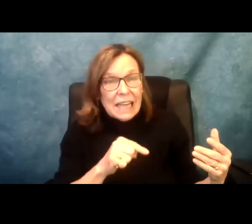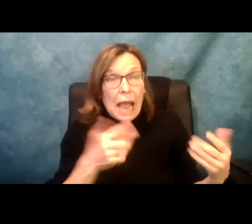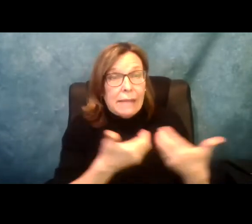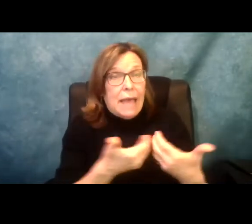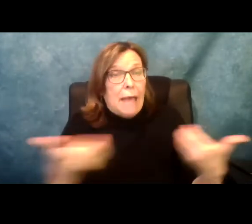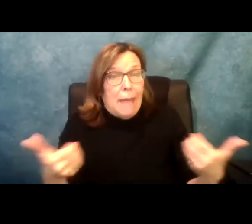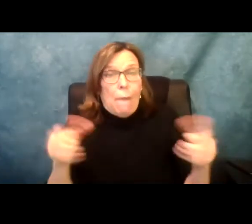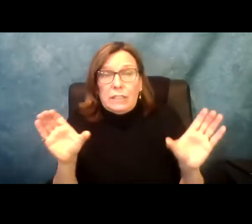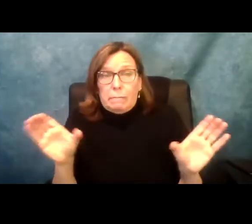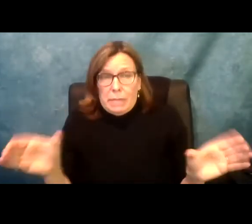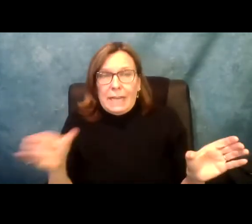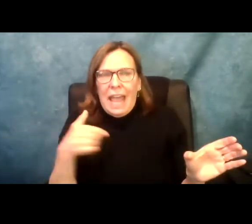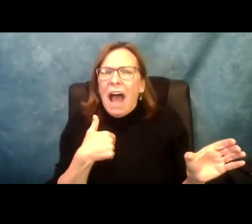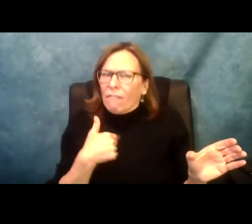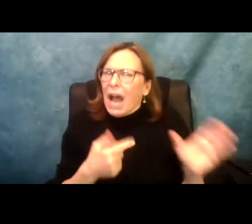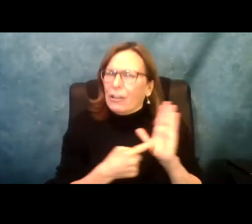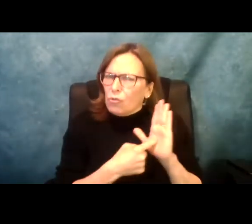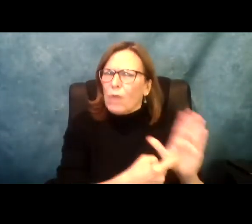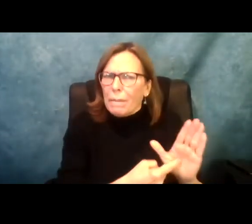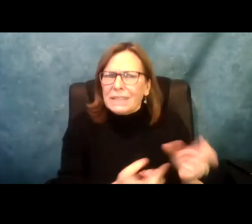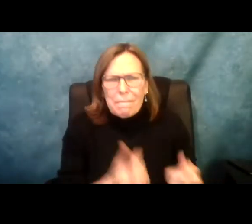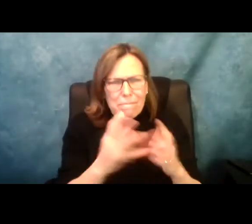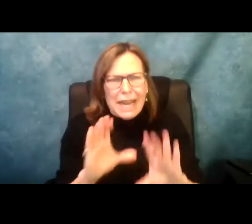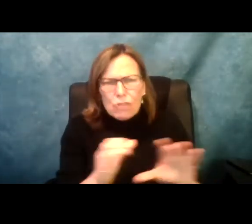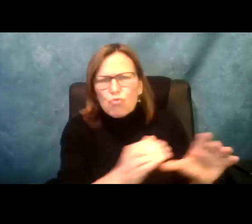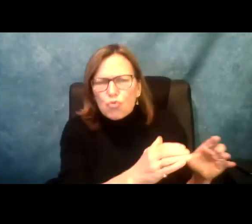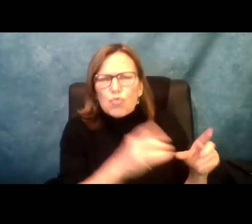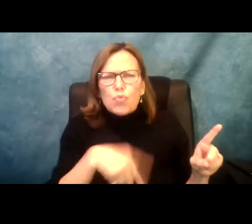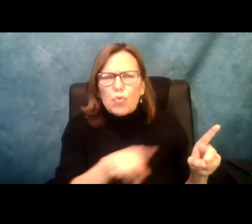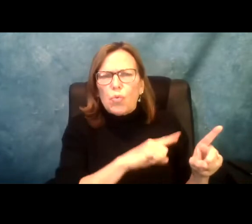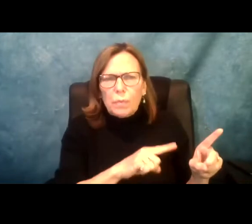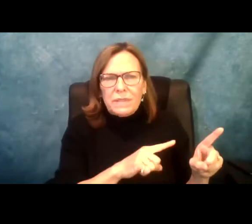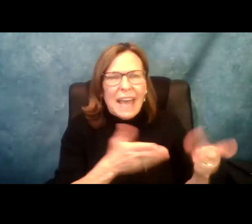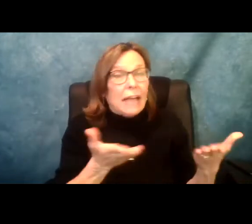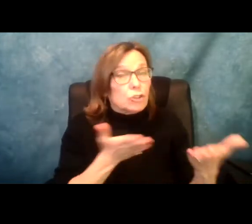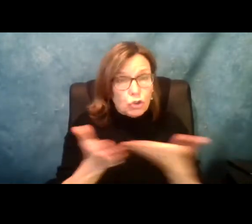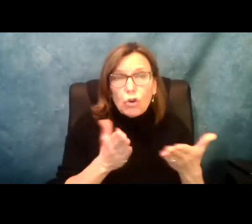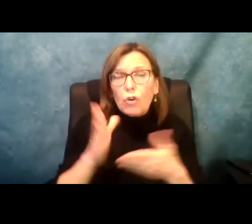committee OPWDD, and they split the committees in half.